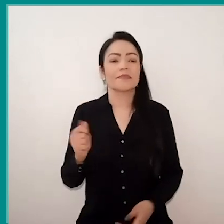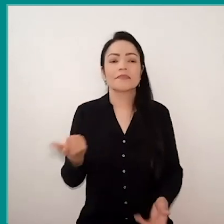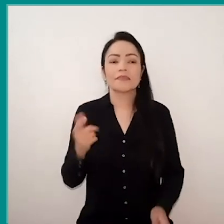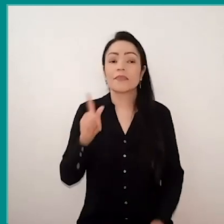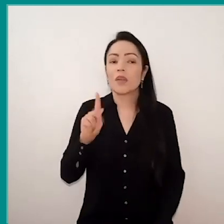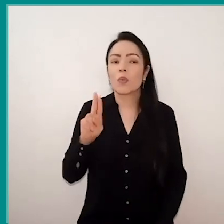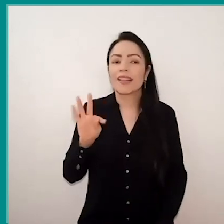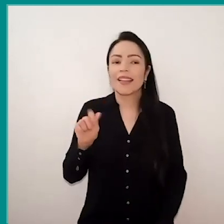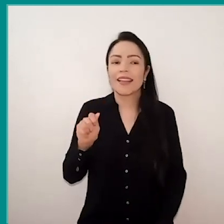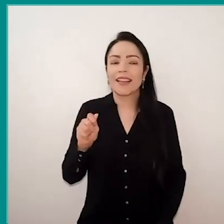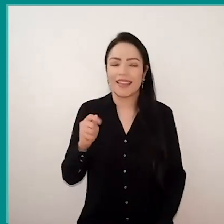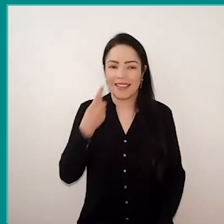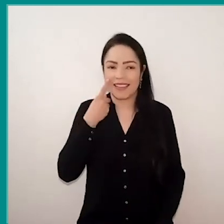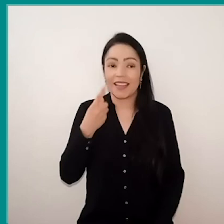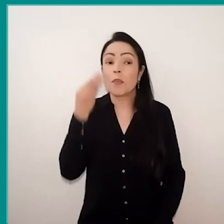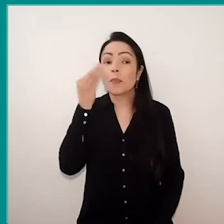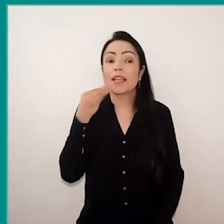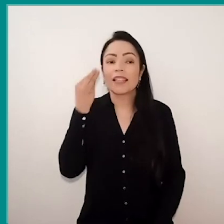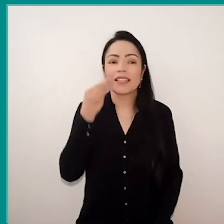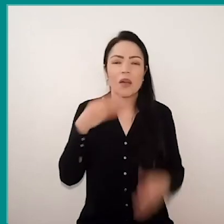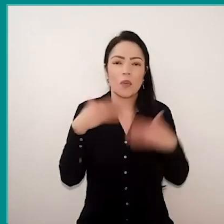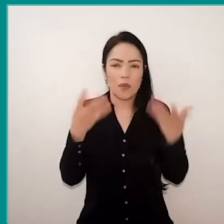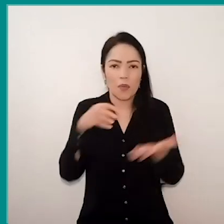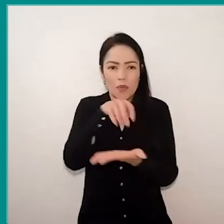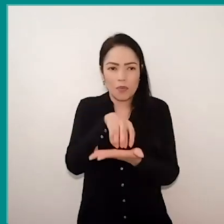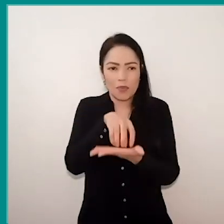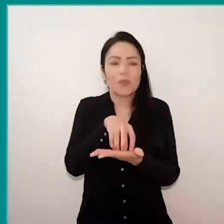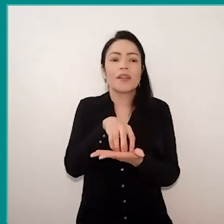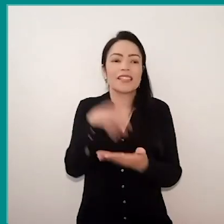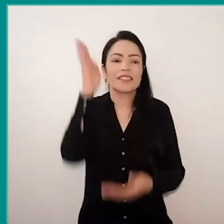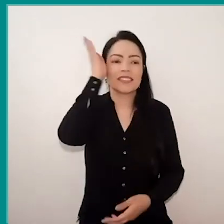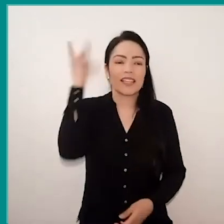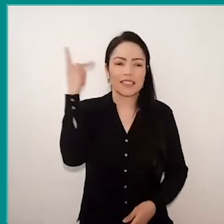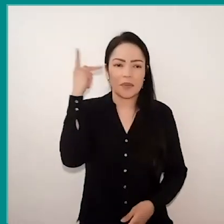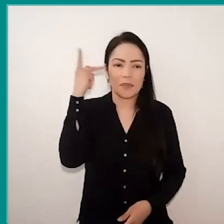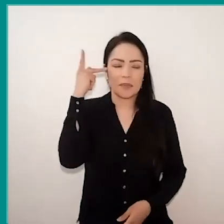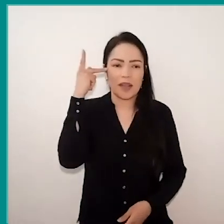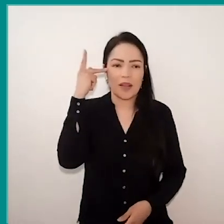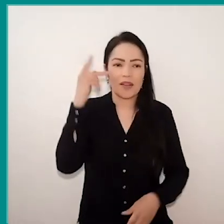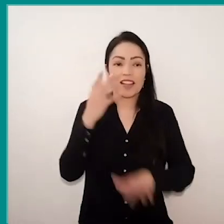of the Núcleo de Infâncias e Juventudes of Sesc São Paulo, how has it been new interactions?